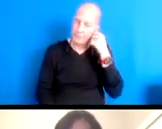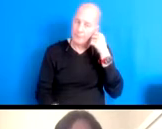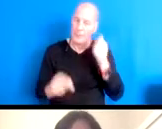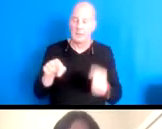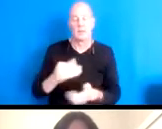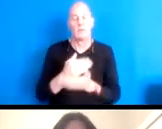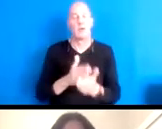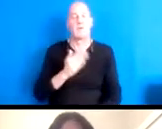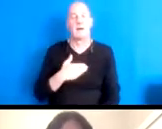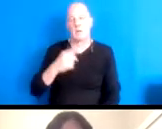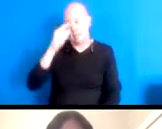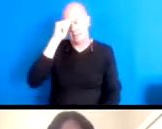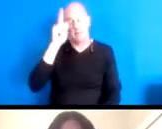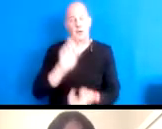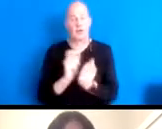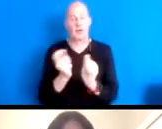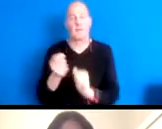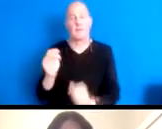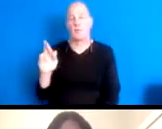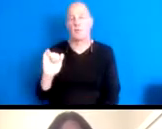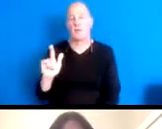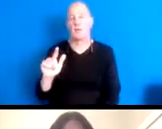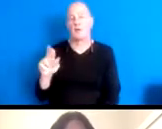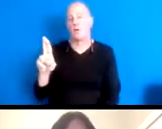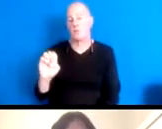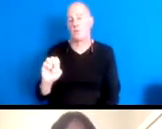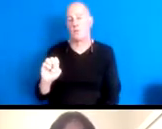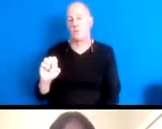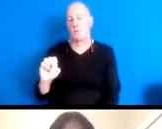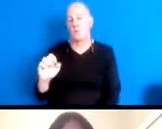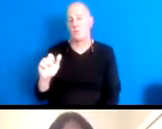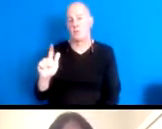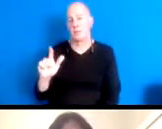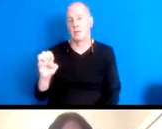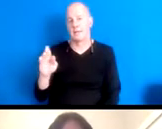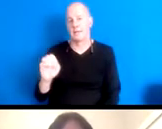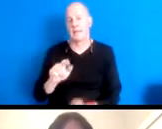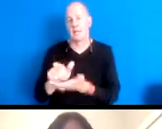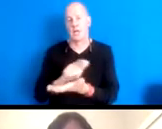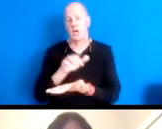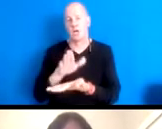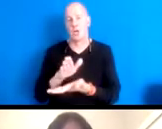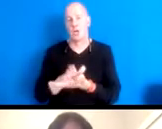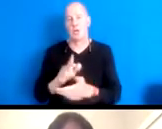school liberation is it making sure that we all have our own slice of personal freedoms